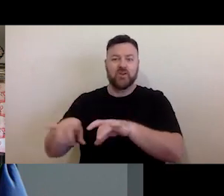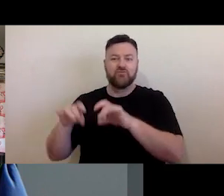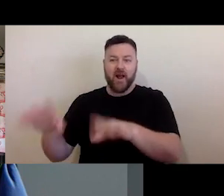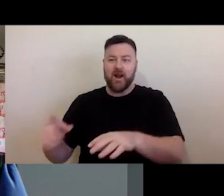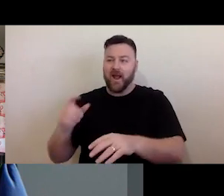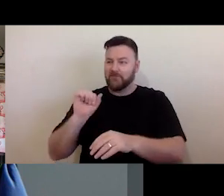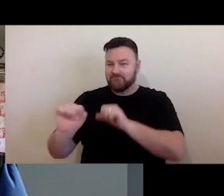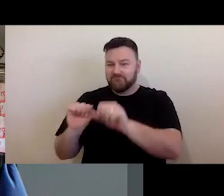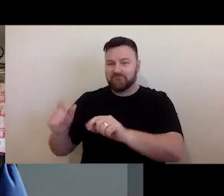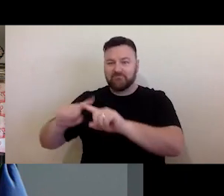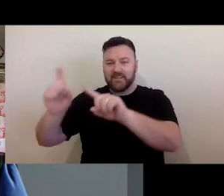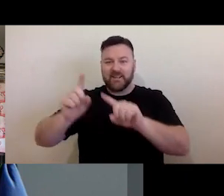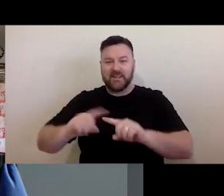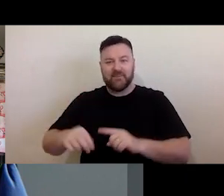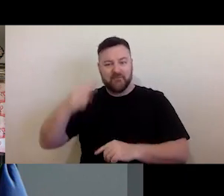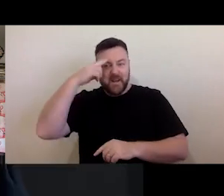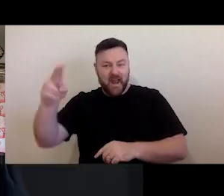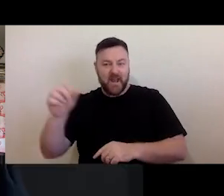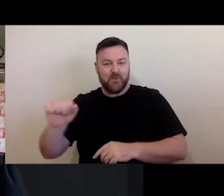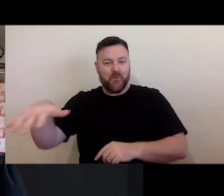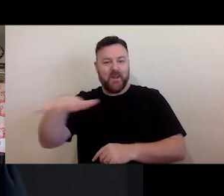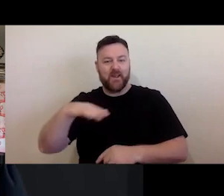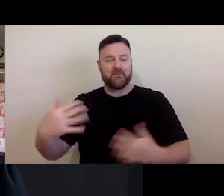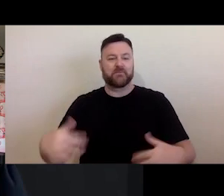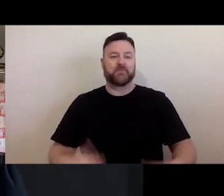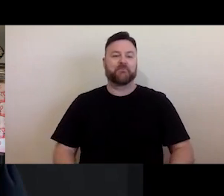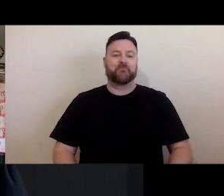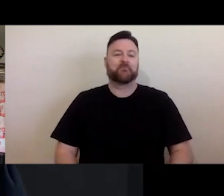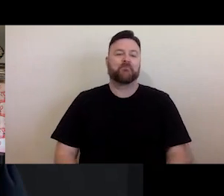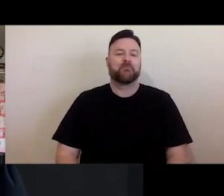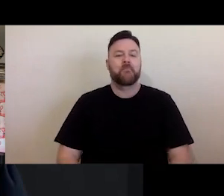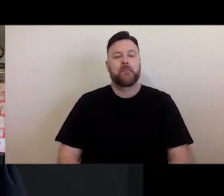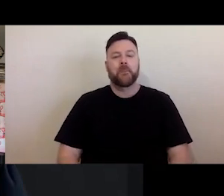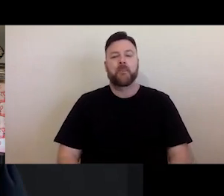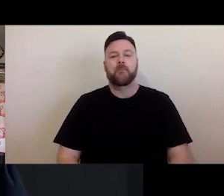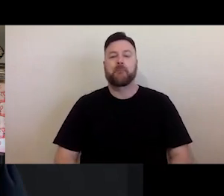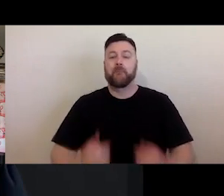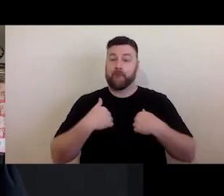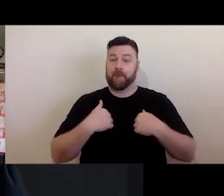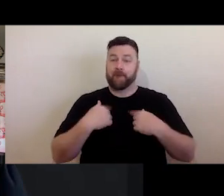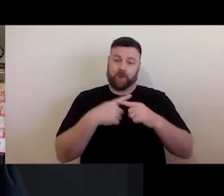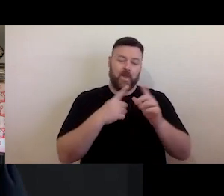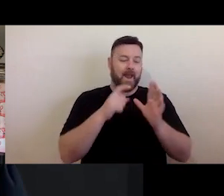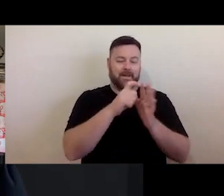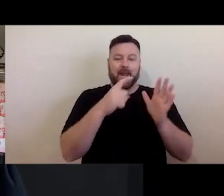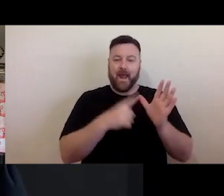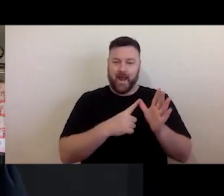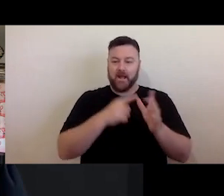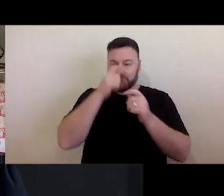countries that they come from. I and the ADA my respect to elders, past,